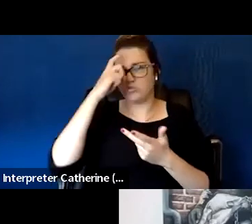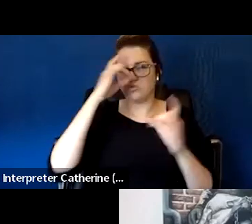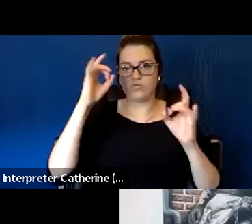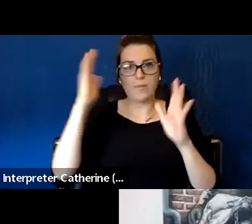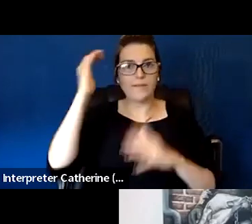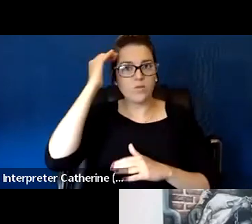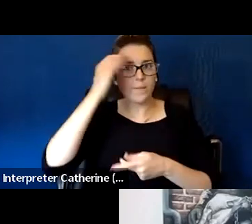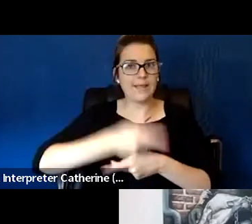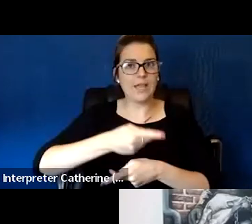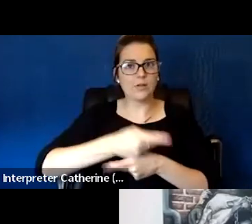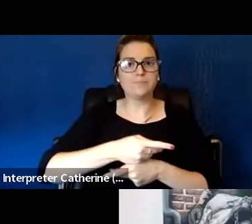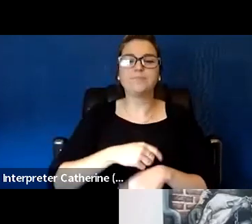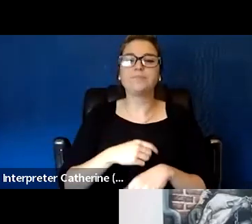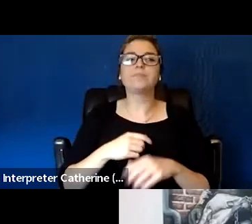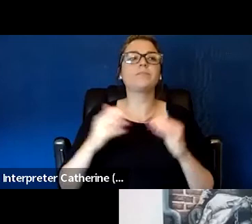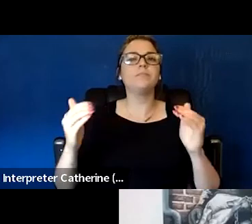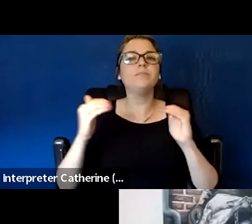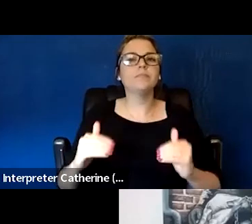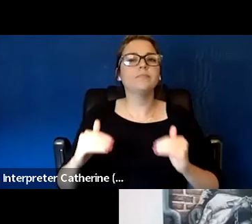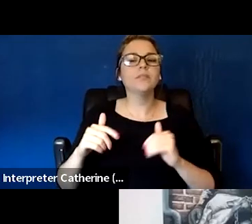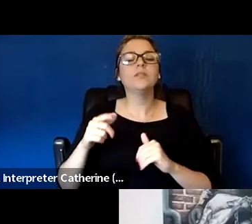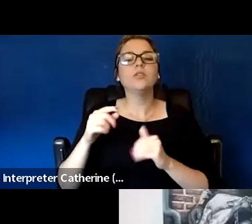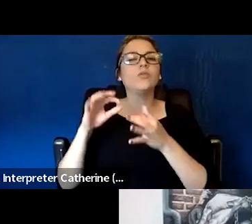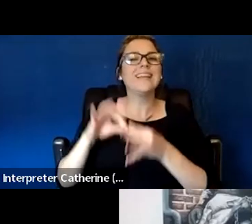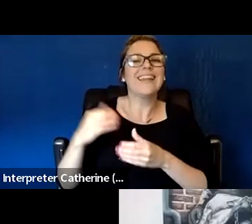which Barb Laura has raised and that's like,